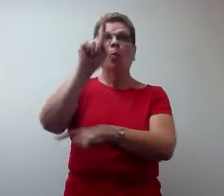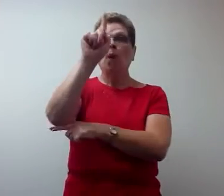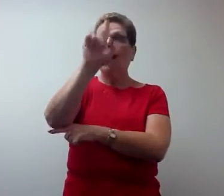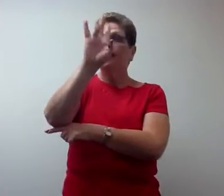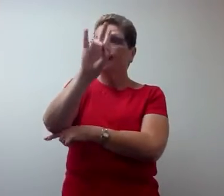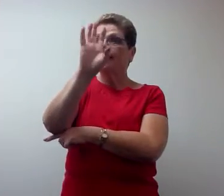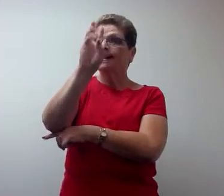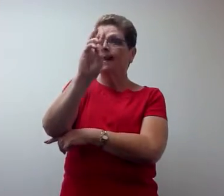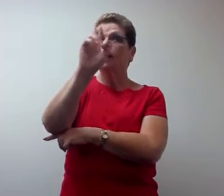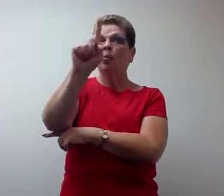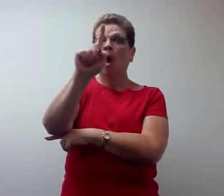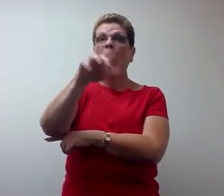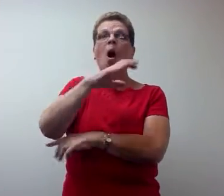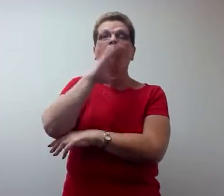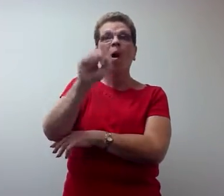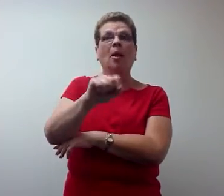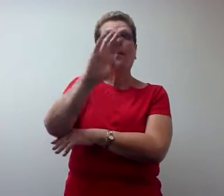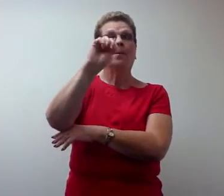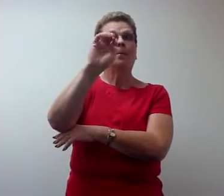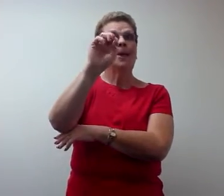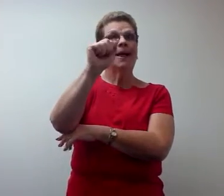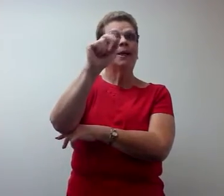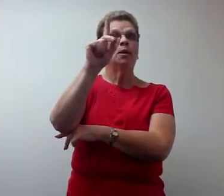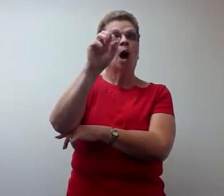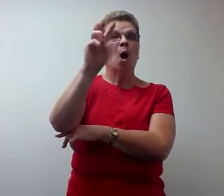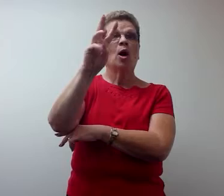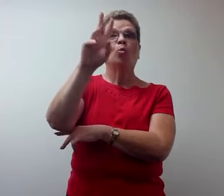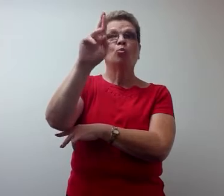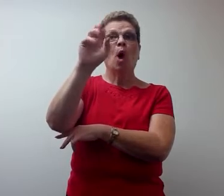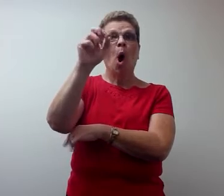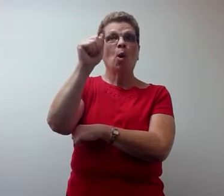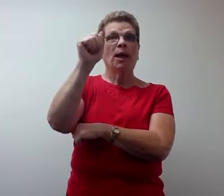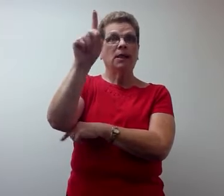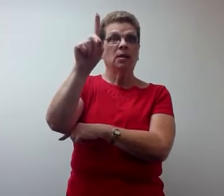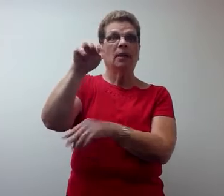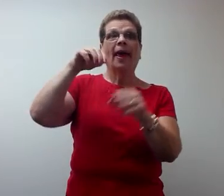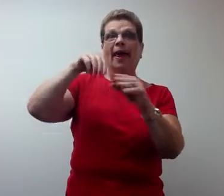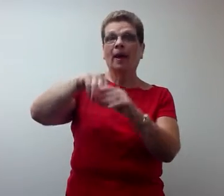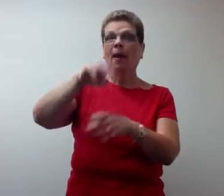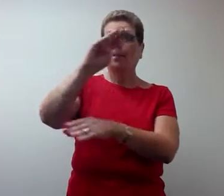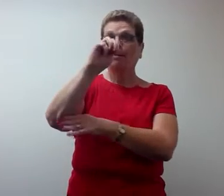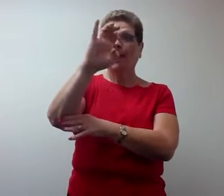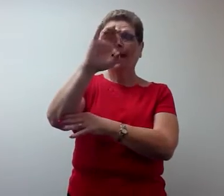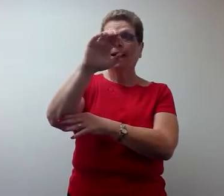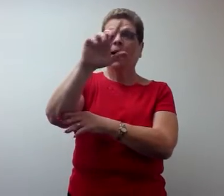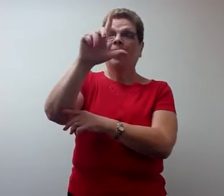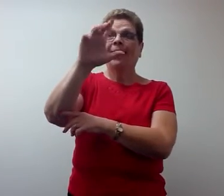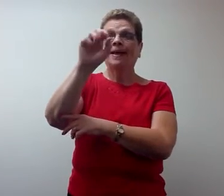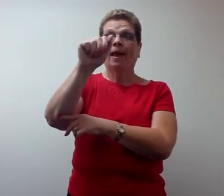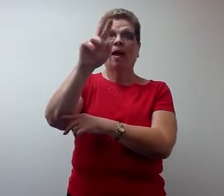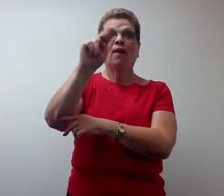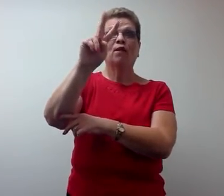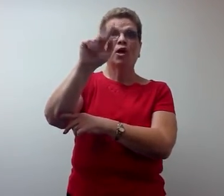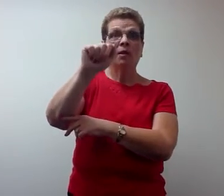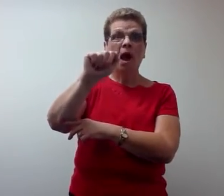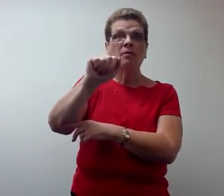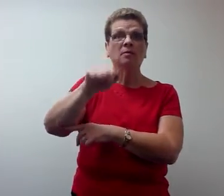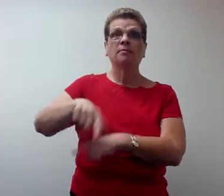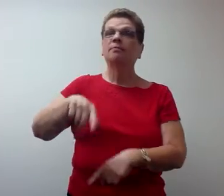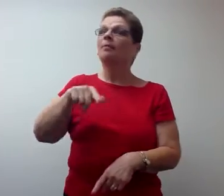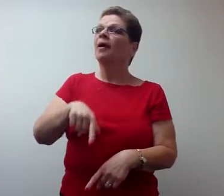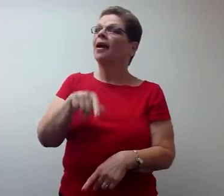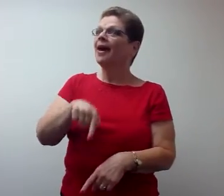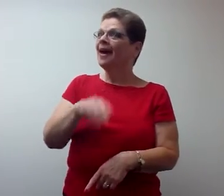Old Meadow Road, McLean, VA 22101.